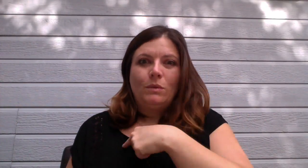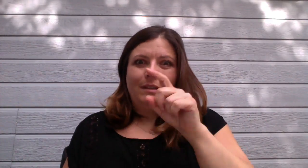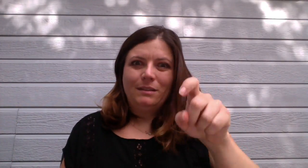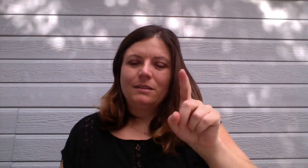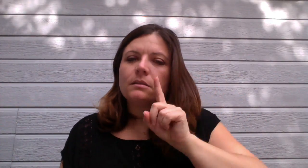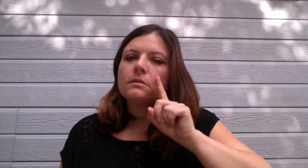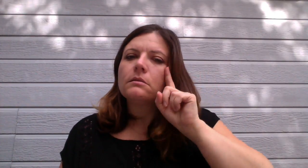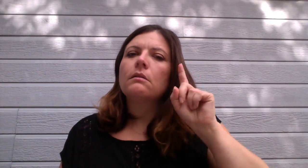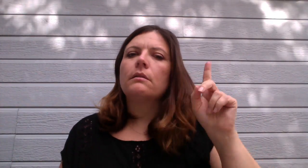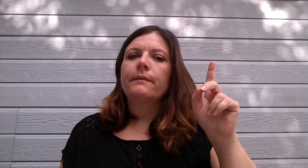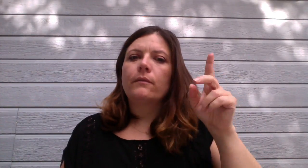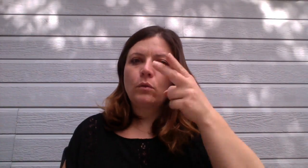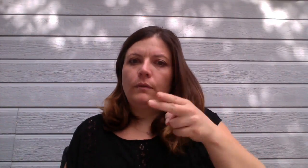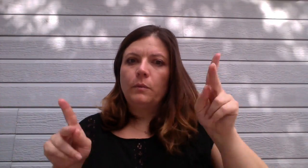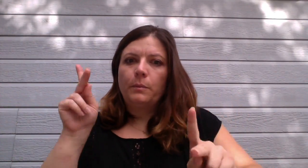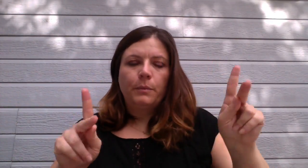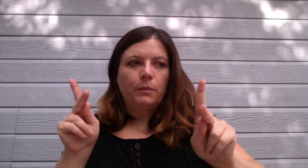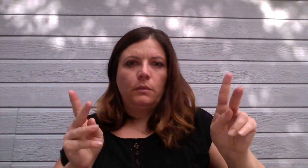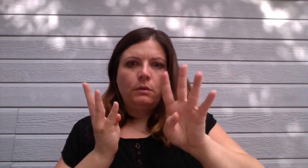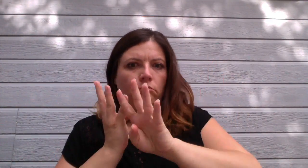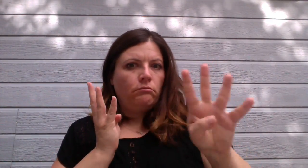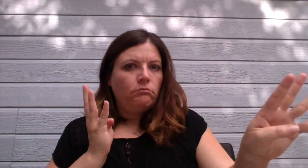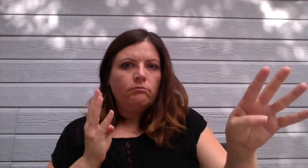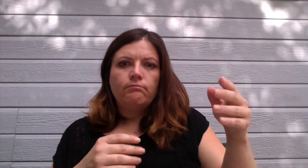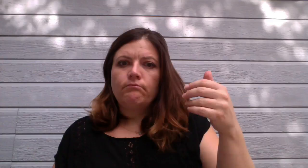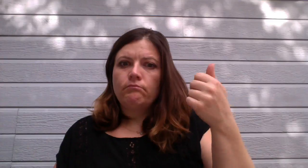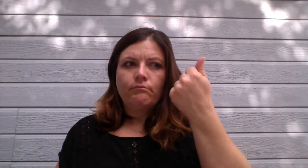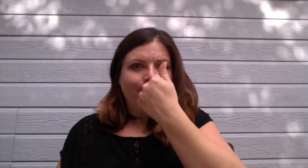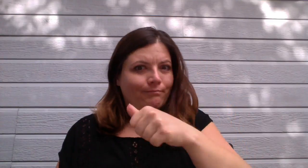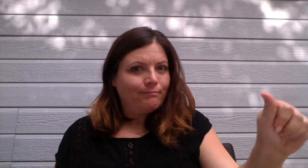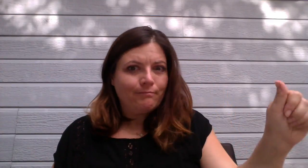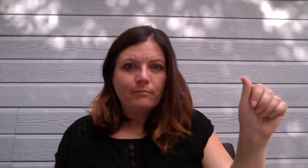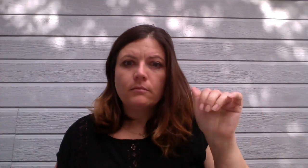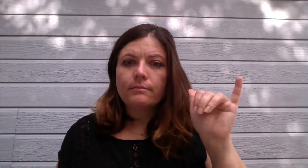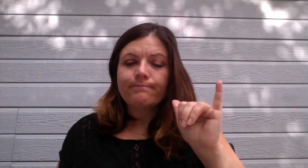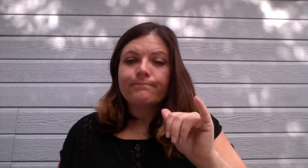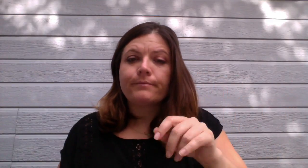We need each of you to show up at the meetings: